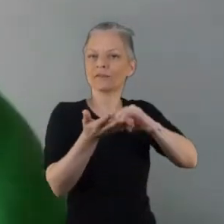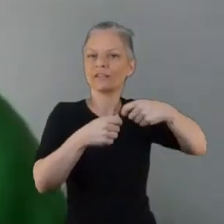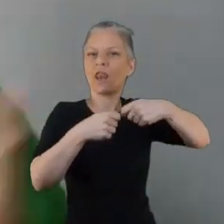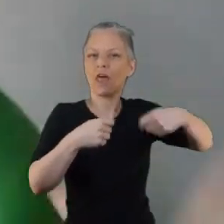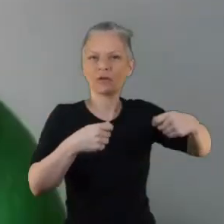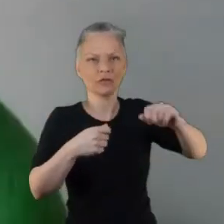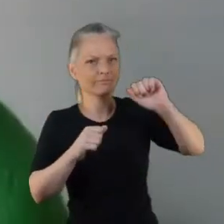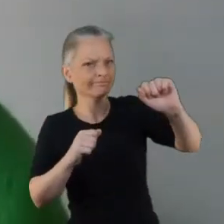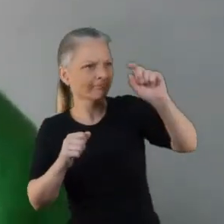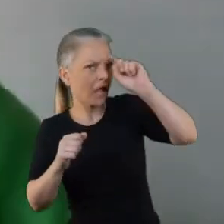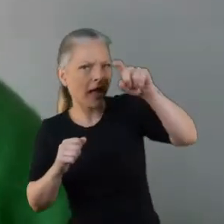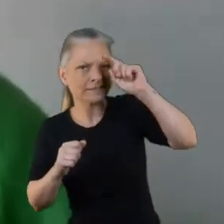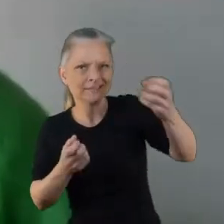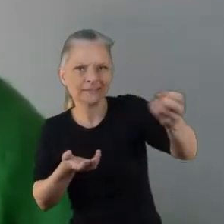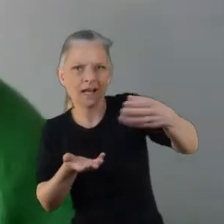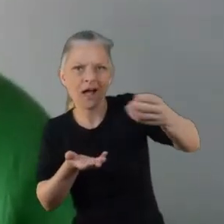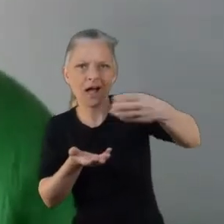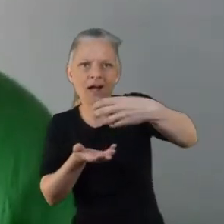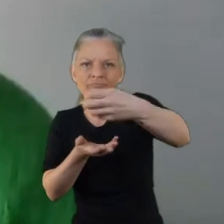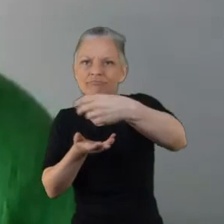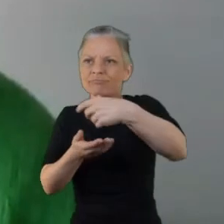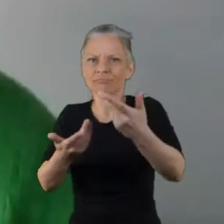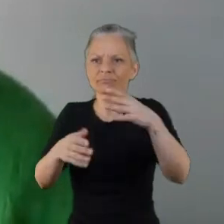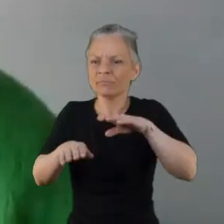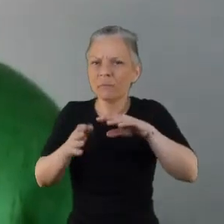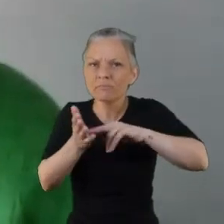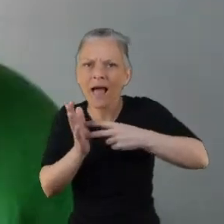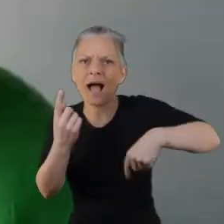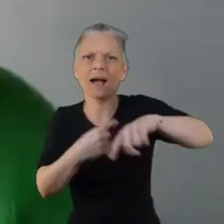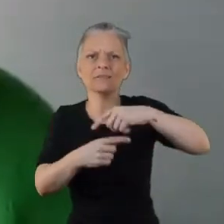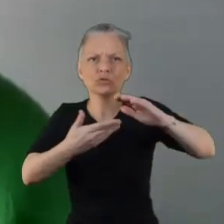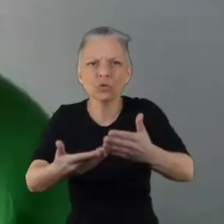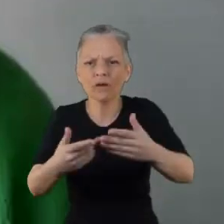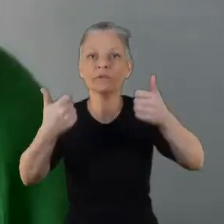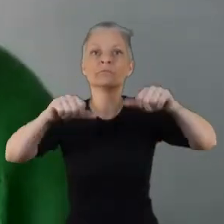keeping collaboration in mind we reviewed our ideas in with NHS Lanarkshire and also